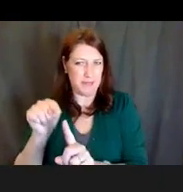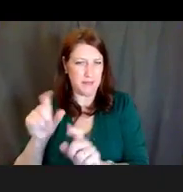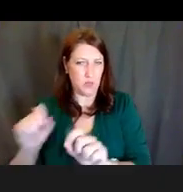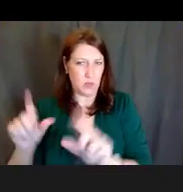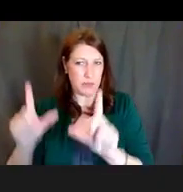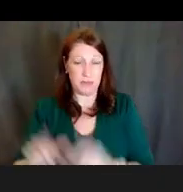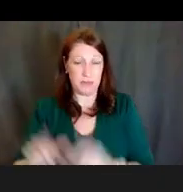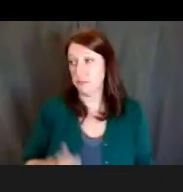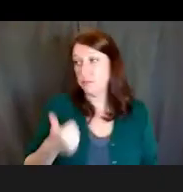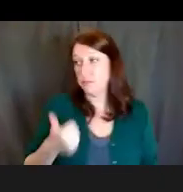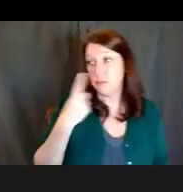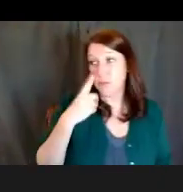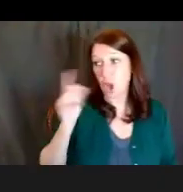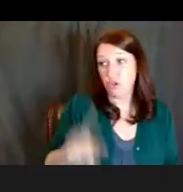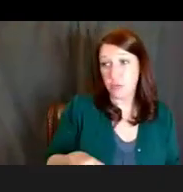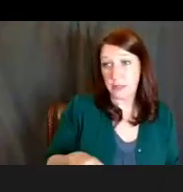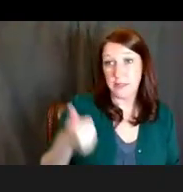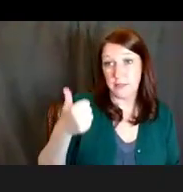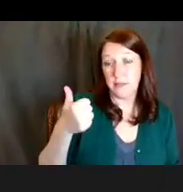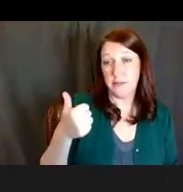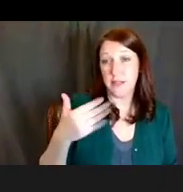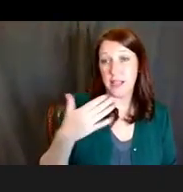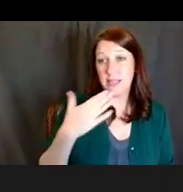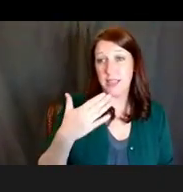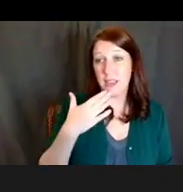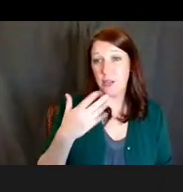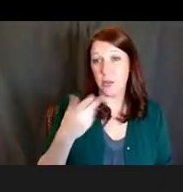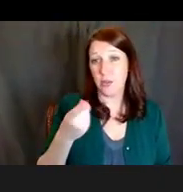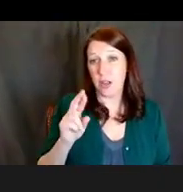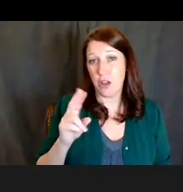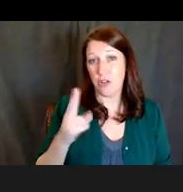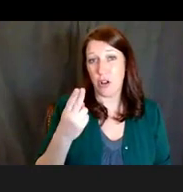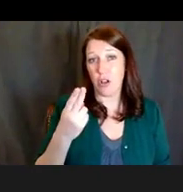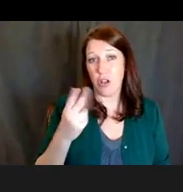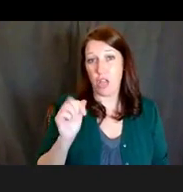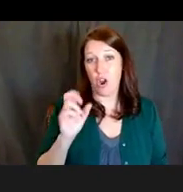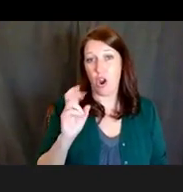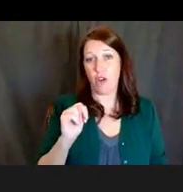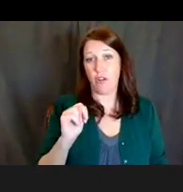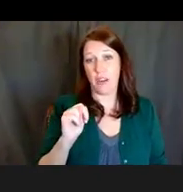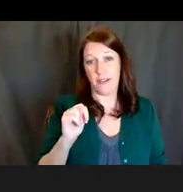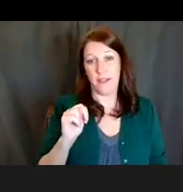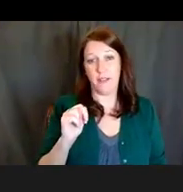is the best place to start. And thank you very much, Dr. Lauren Ullrich, for providing the link to the Research